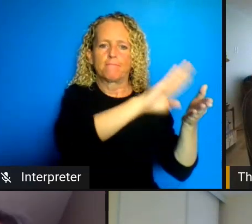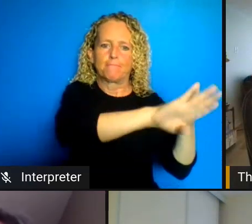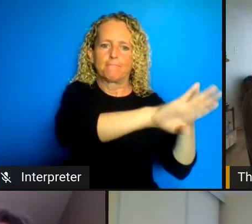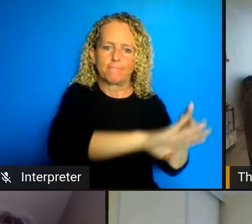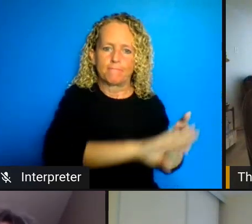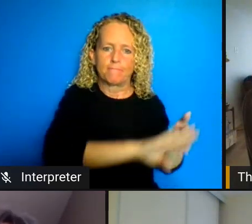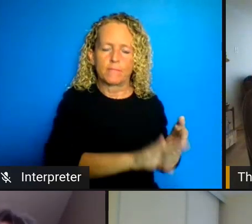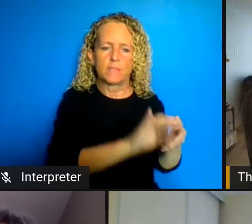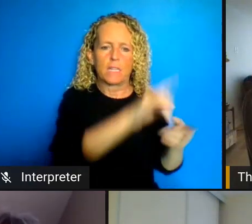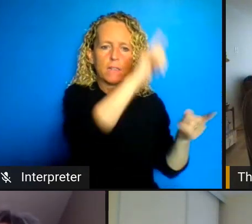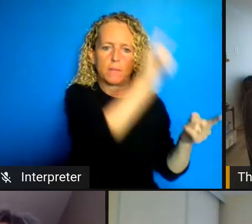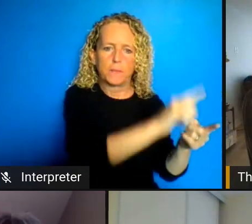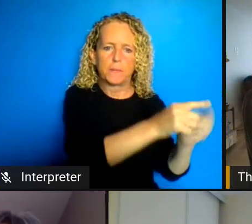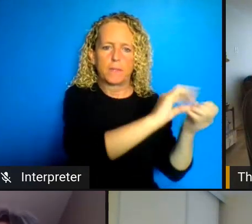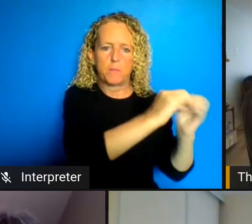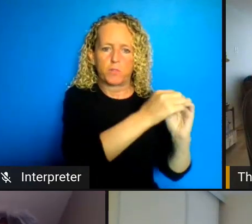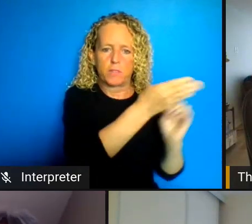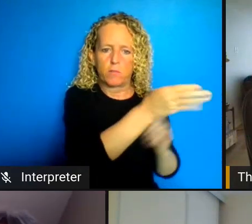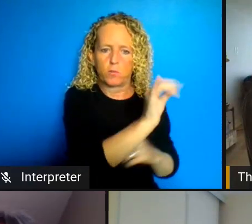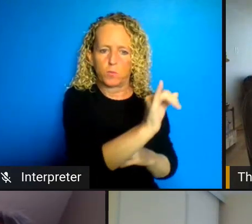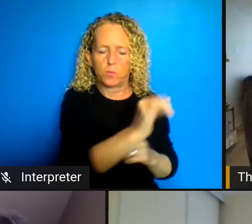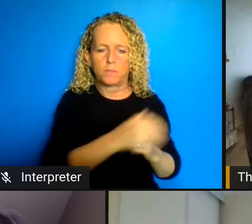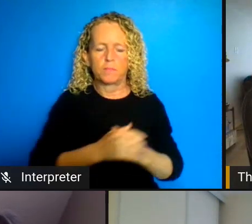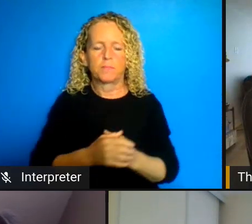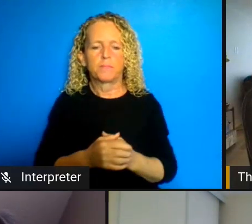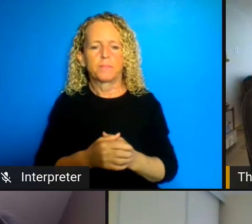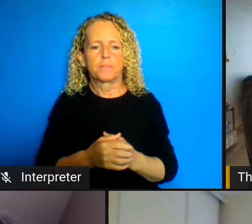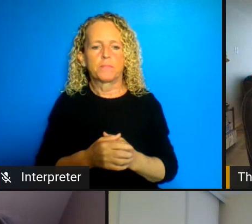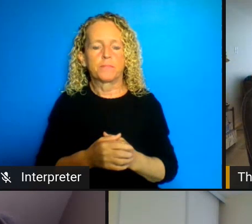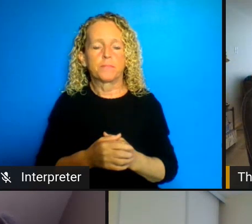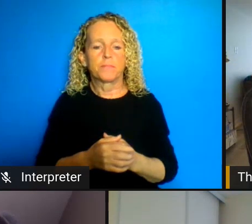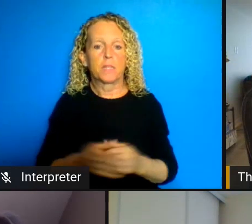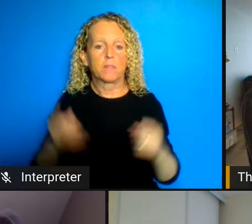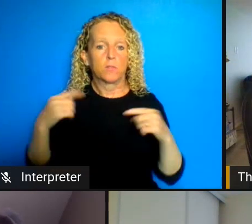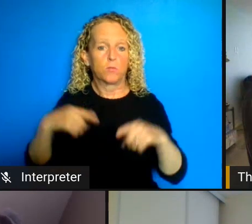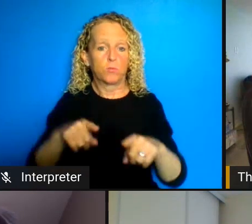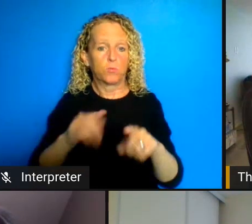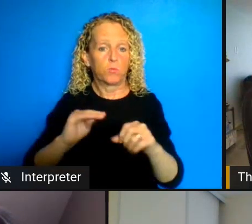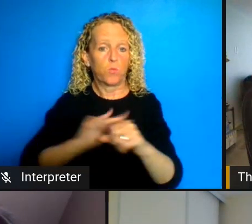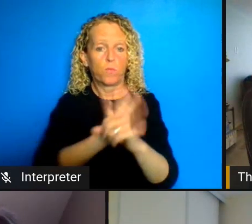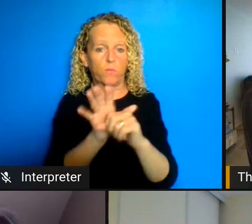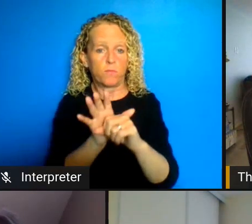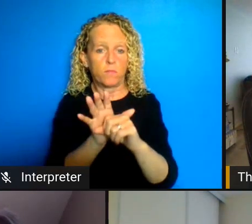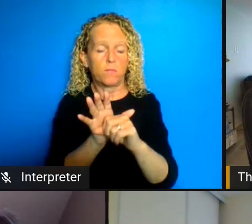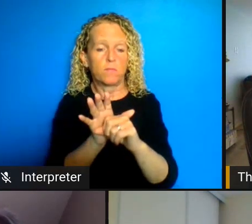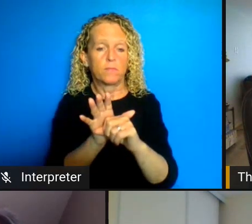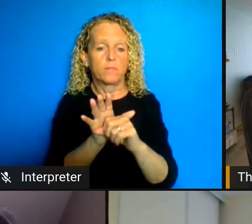is I during the time of COVID coming at the cusp also of all the work that's